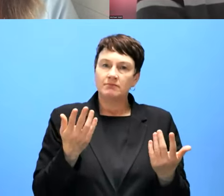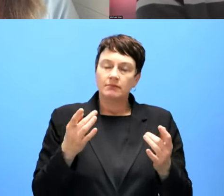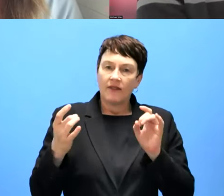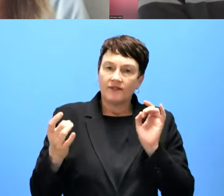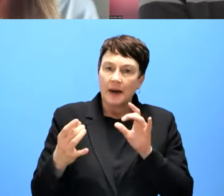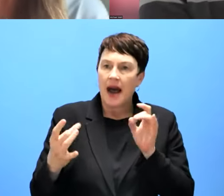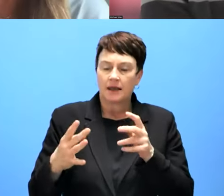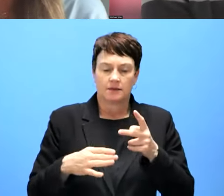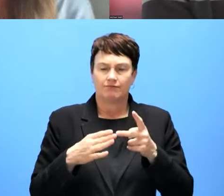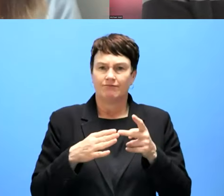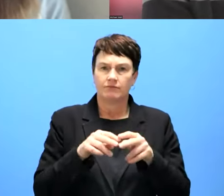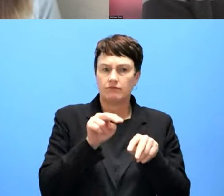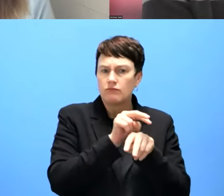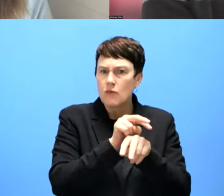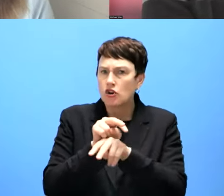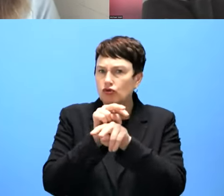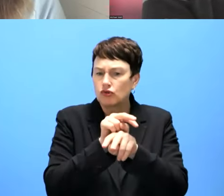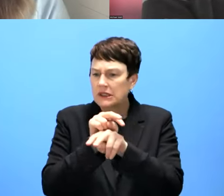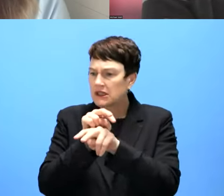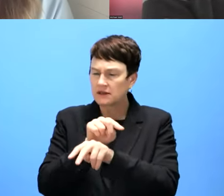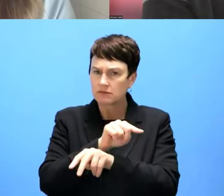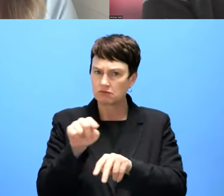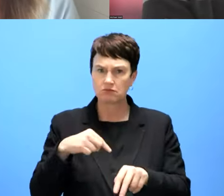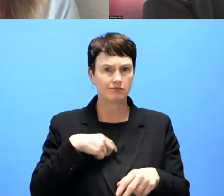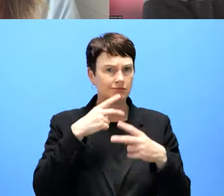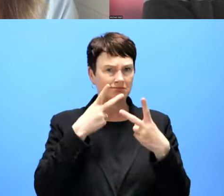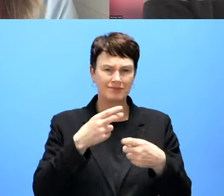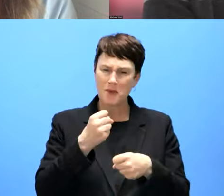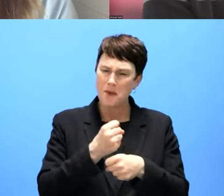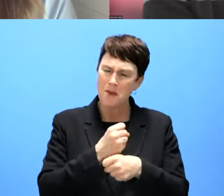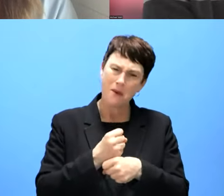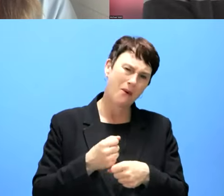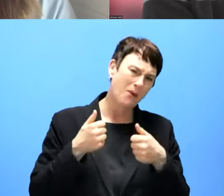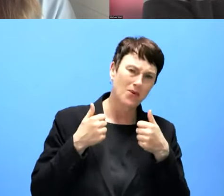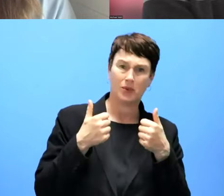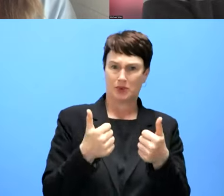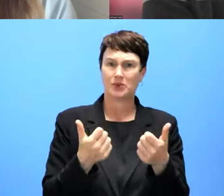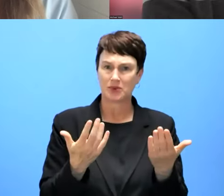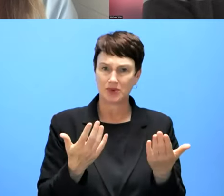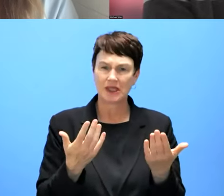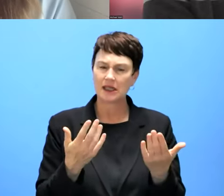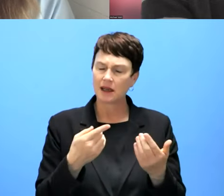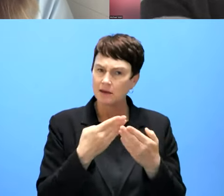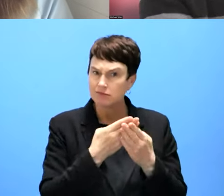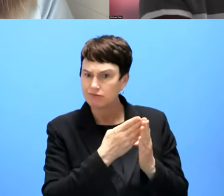working in a good way and generally, positively received on the other end.